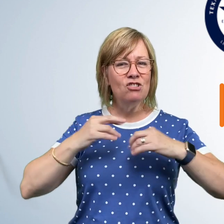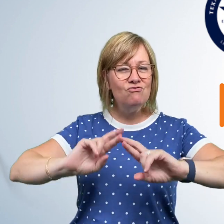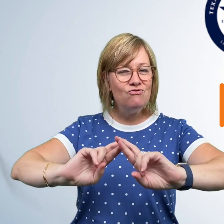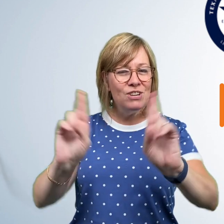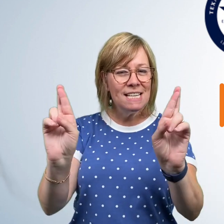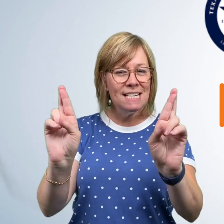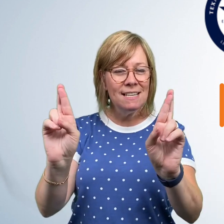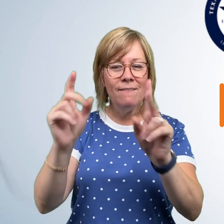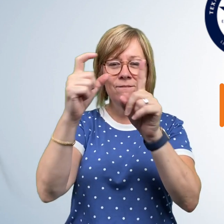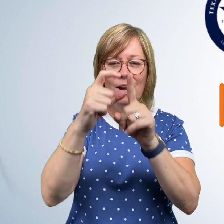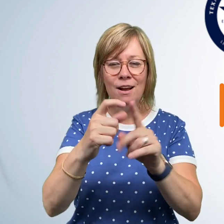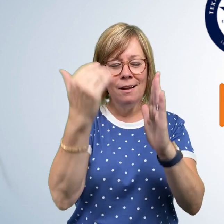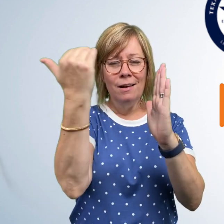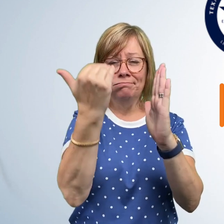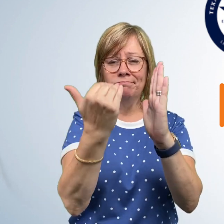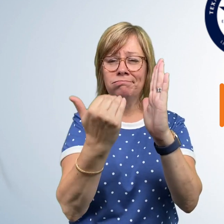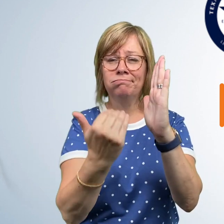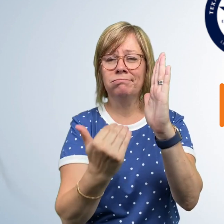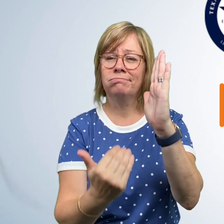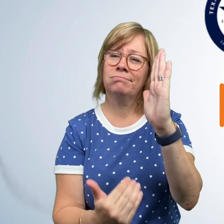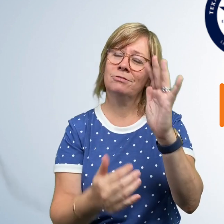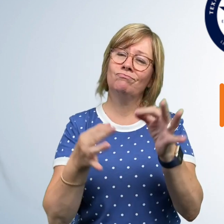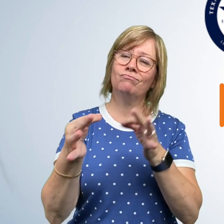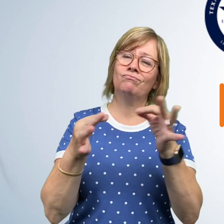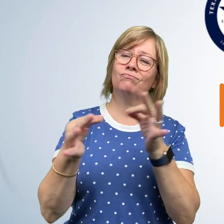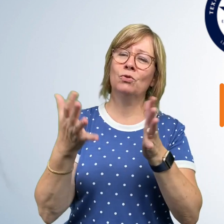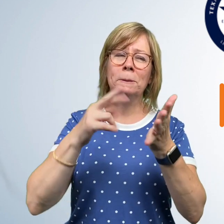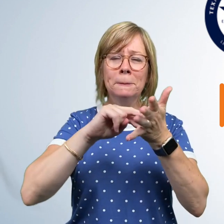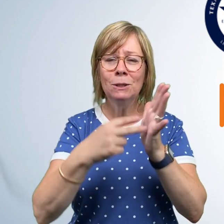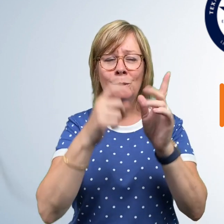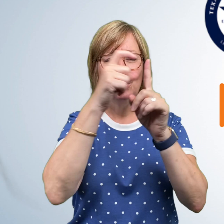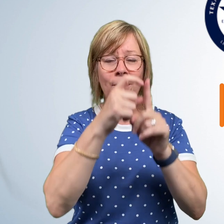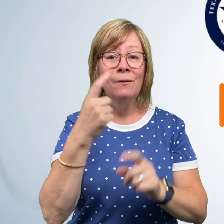has a glossary of terms ready for you to explain the meaning of these different